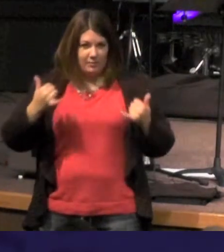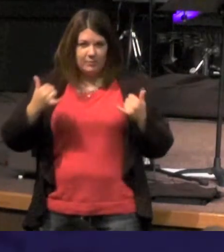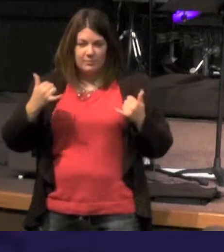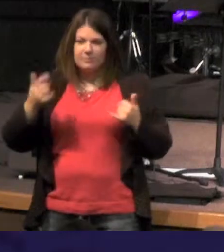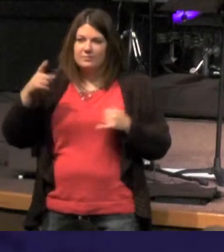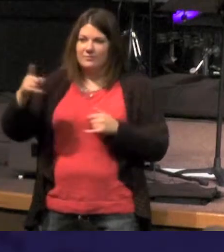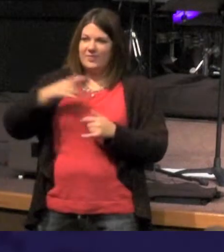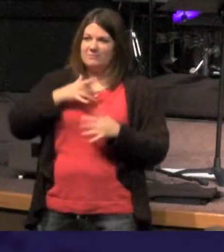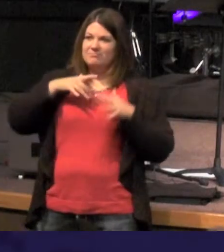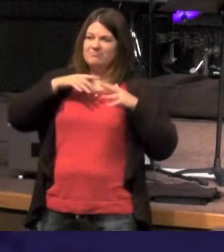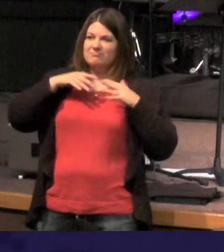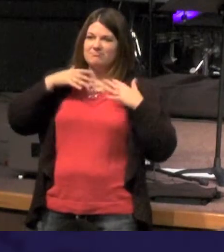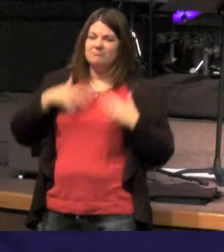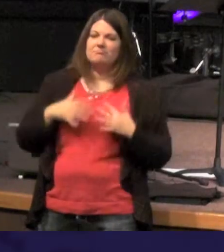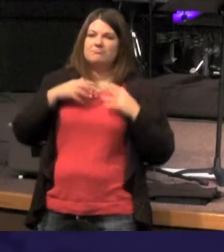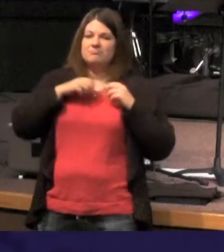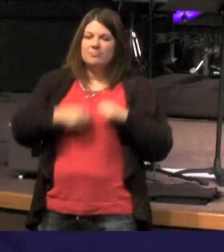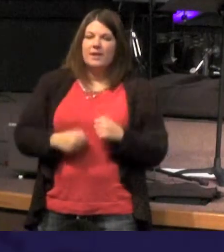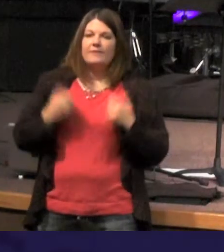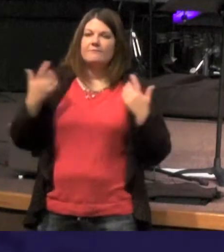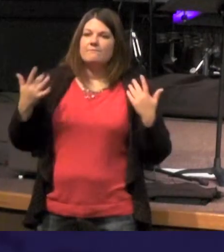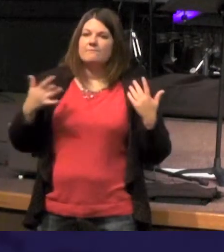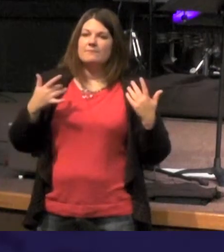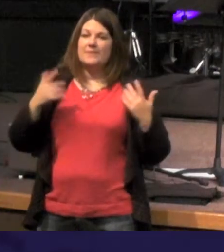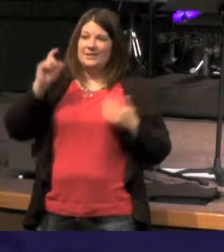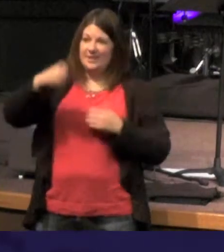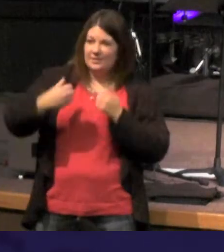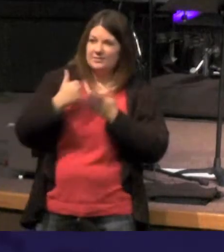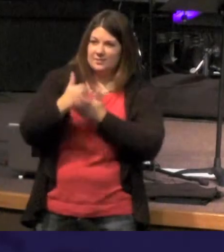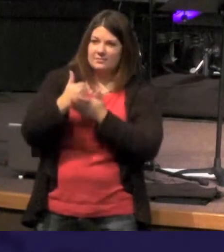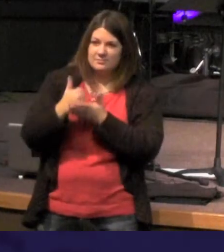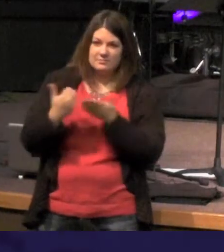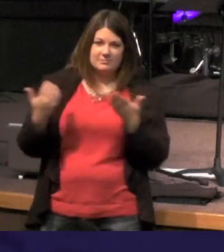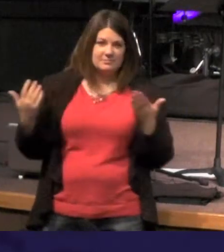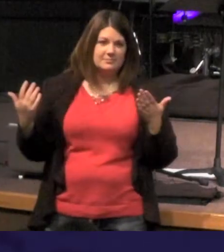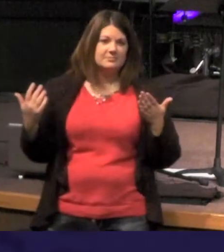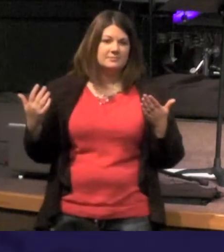anybody discouraged - anybody in need of assistance